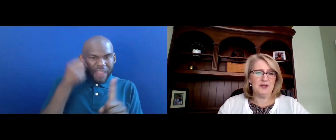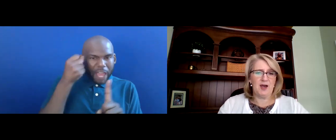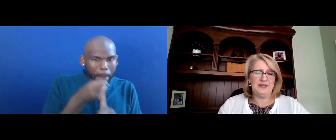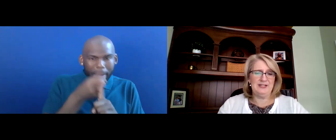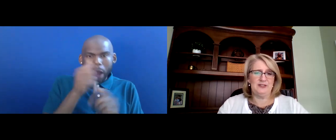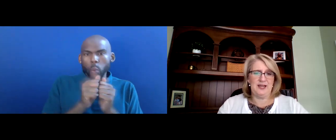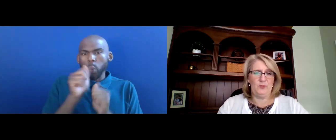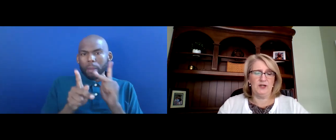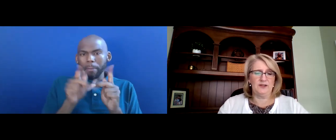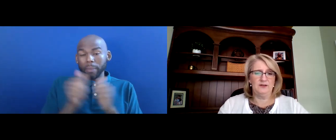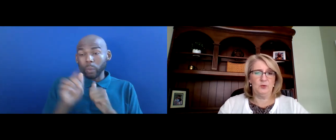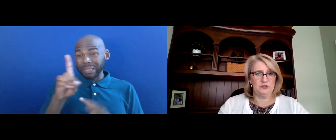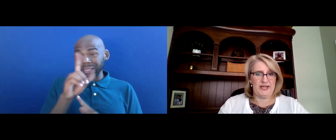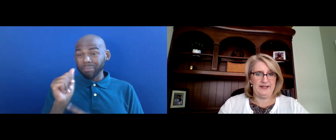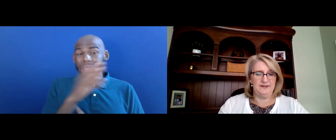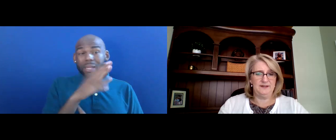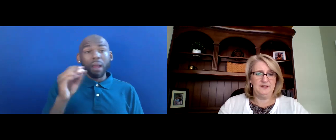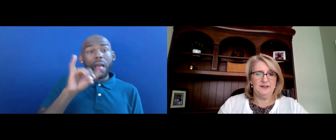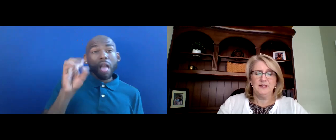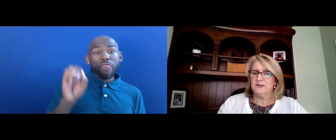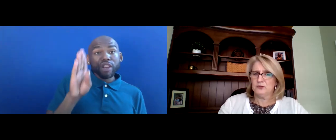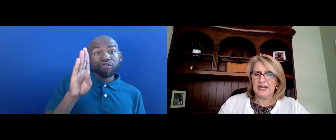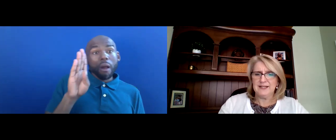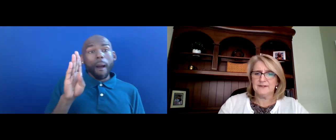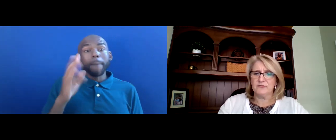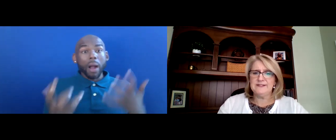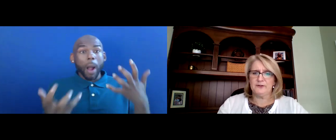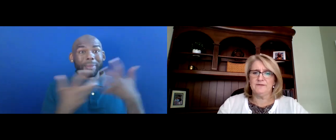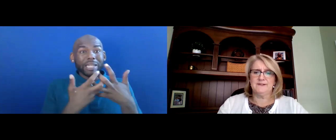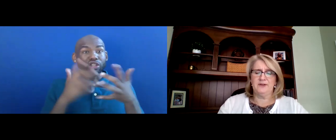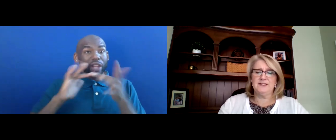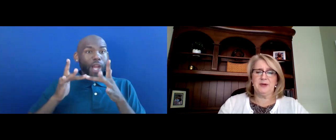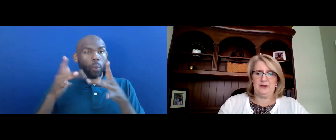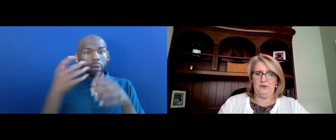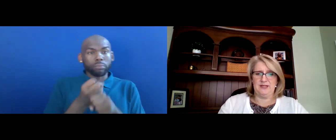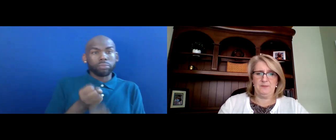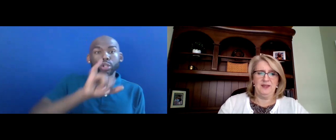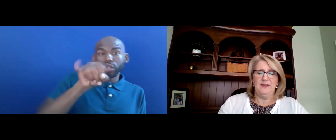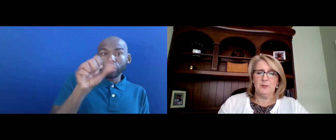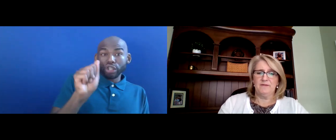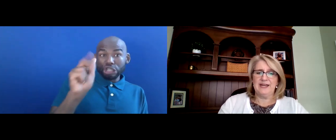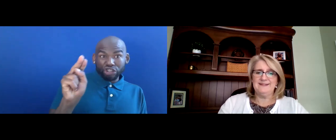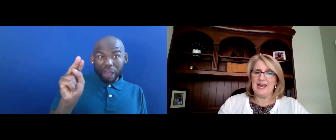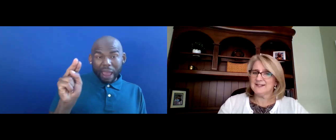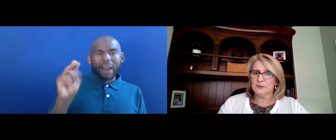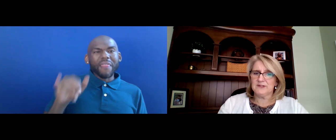ACCOMMODATION NETWORK OR JAN. JAN SUBPOENA A FREE SERVICE PROVIDED BY ODEP THAT PROVIDES